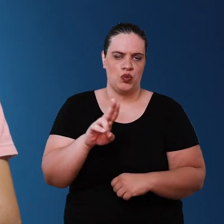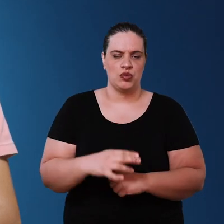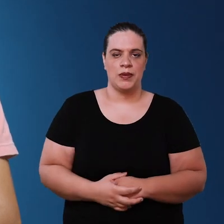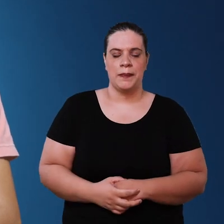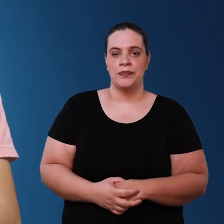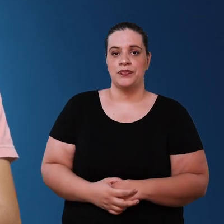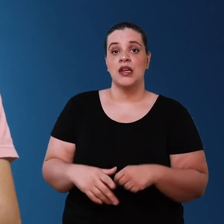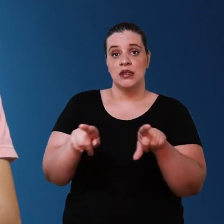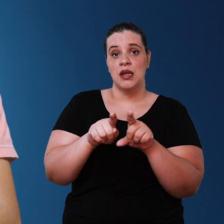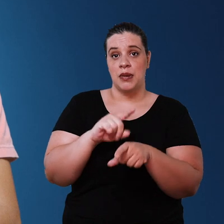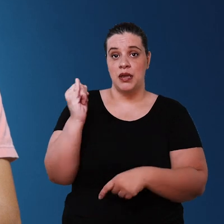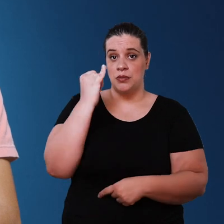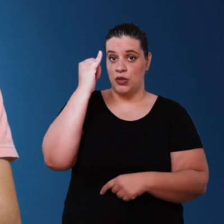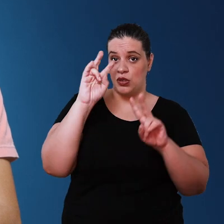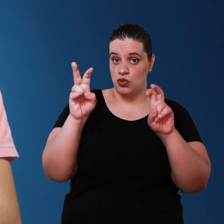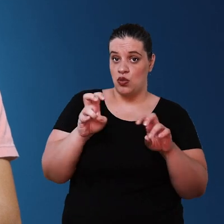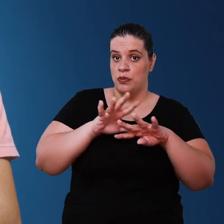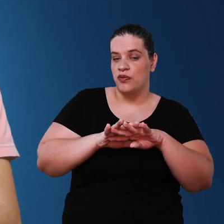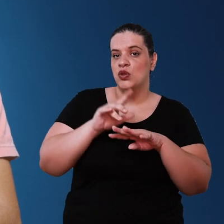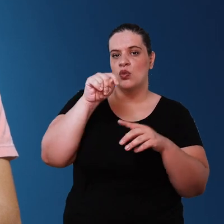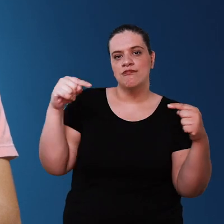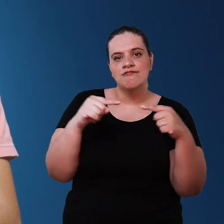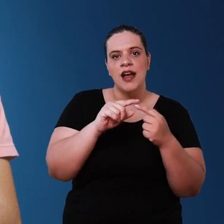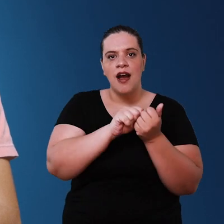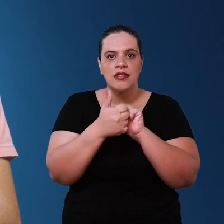of thinking about the stage of filtration is its suitability for the